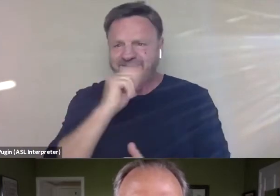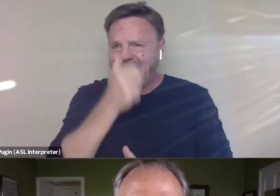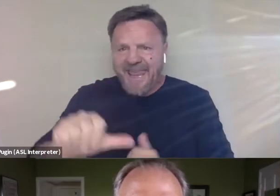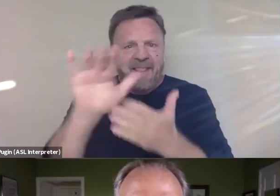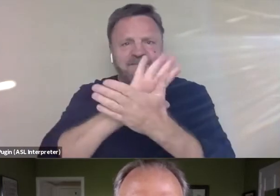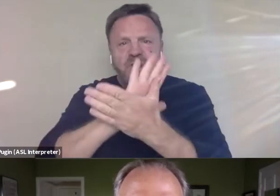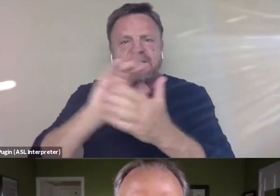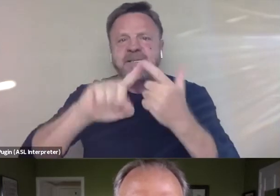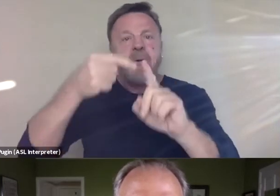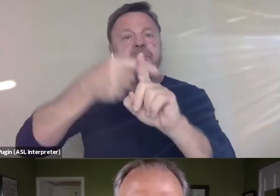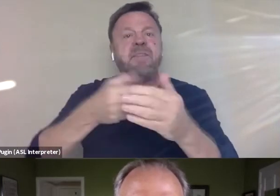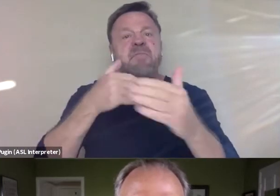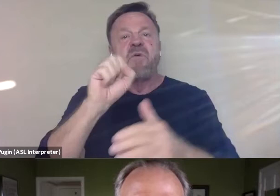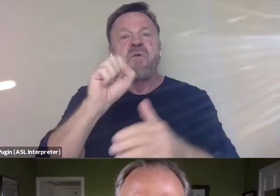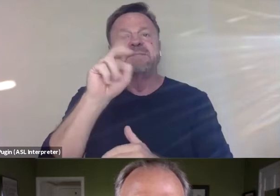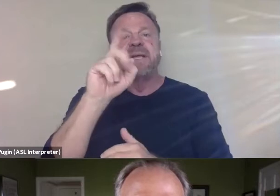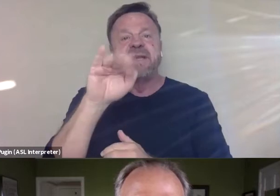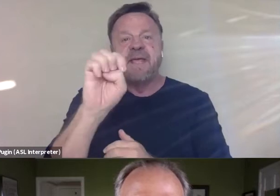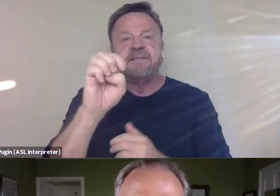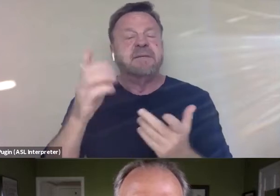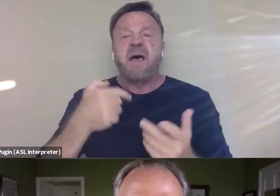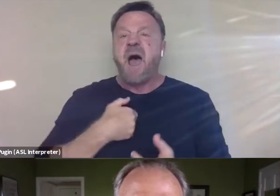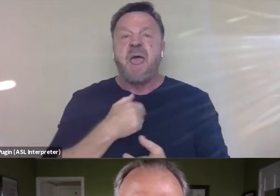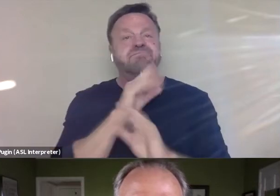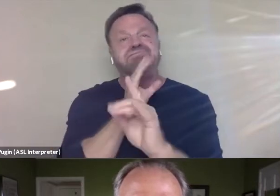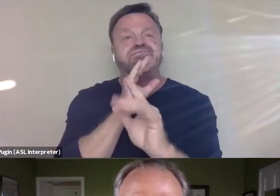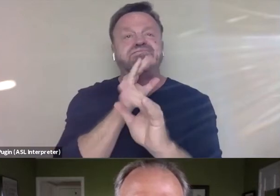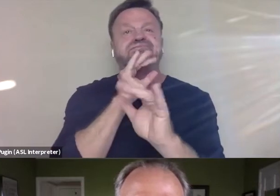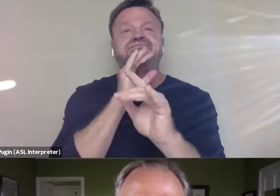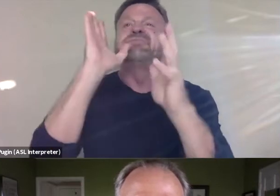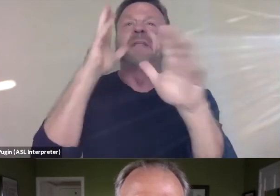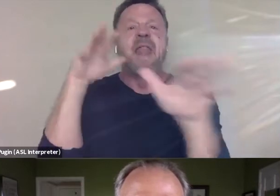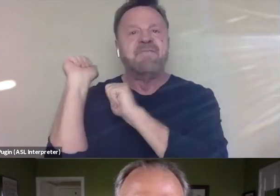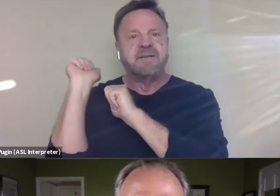And I just said it and I left, that's kinda how I walked in The New York Times.